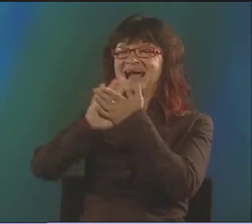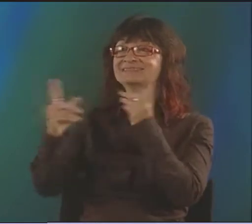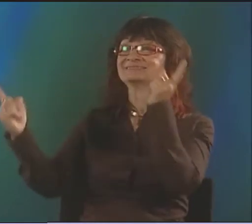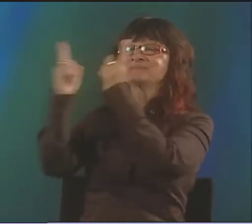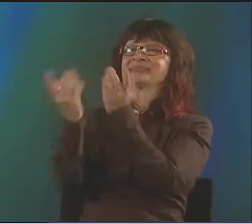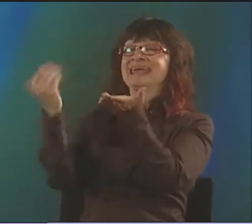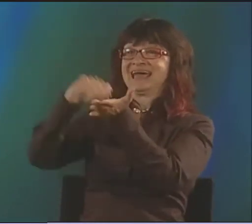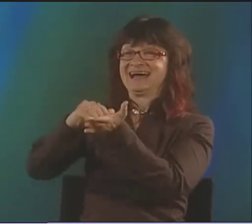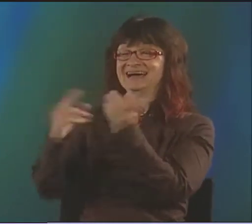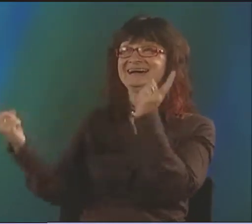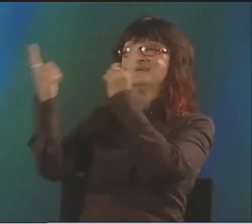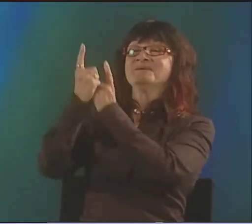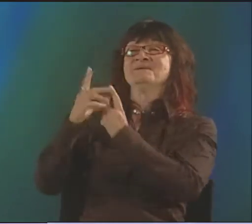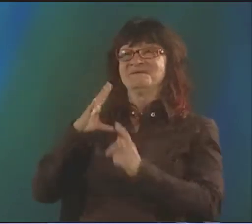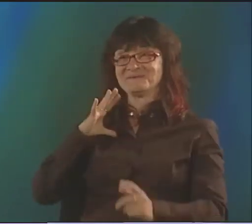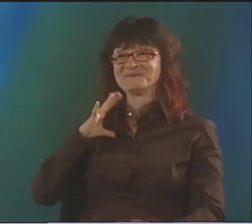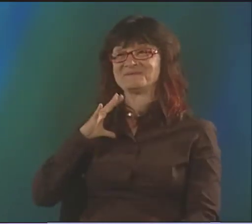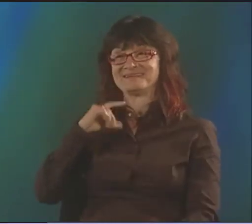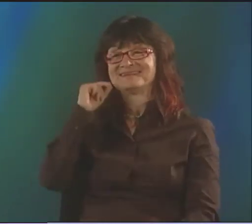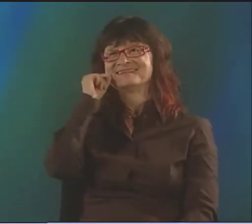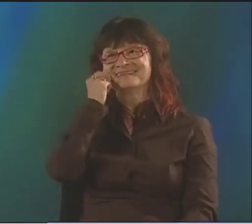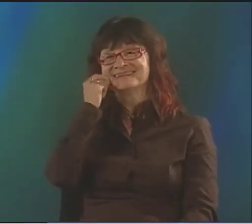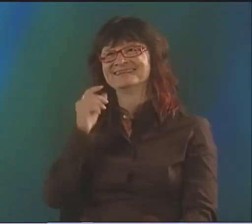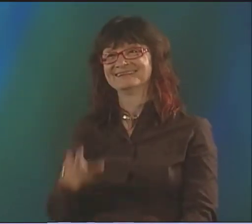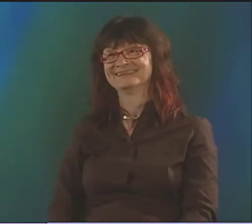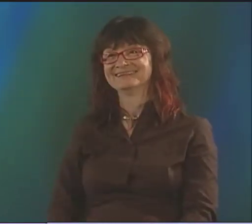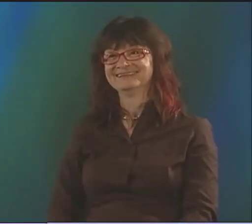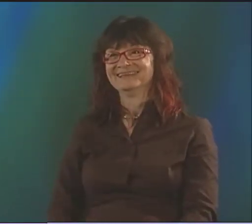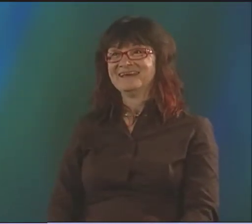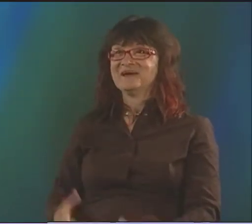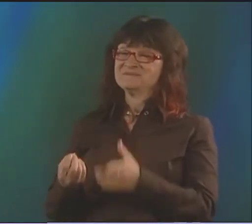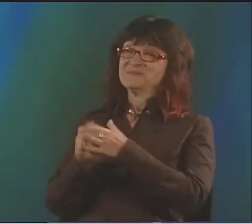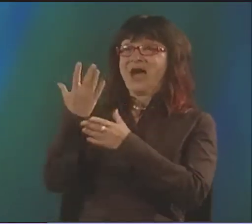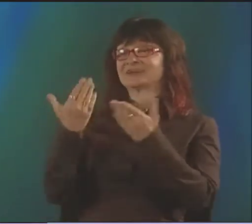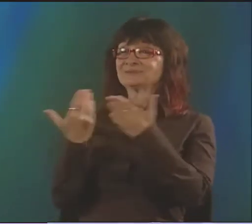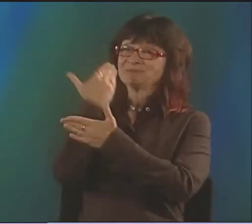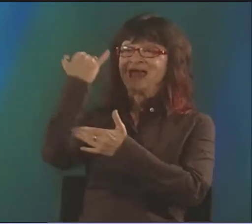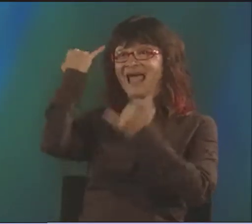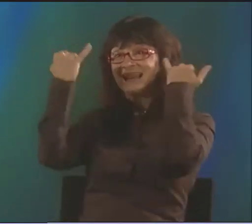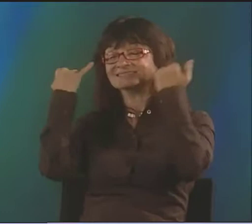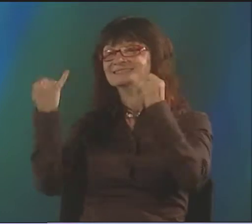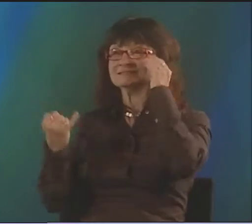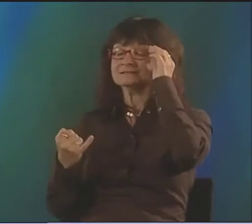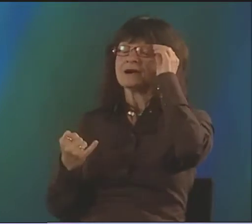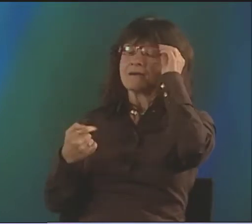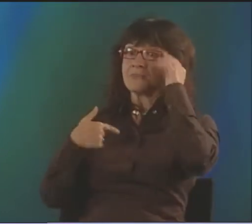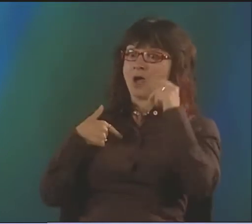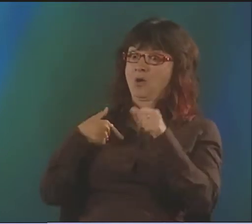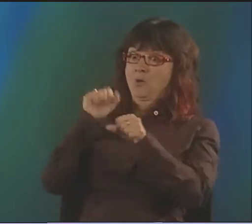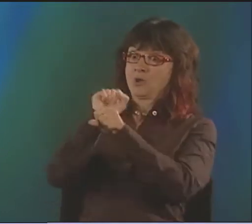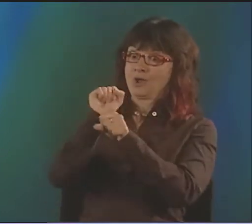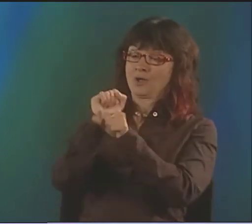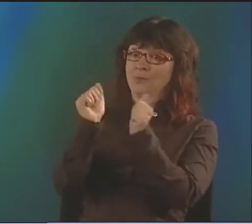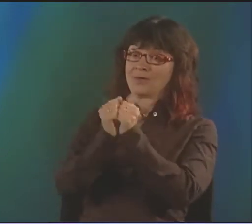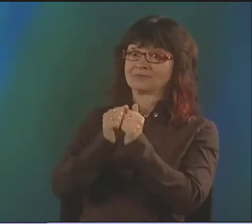BUT WE LIVE SO FAR APART NOW. IT'S NICE TO BUMP INTO HIM AGAIN AND AGAIN HERE AND THERE. IT'S REALLY COOL WHEN WE DO.